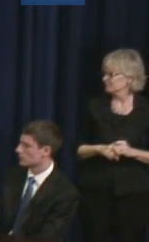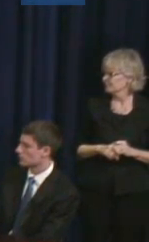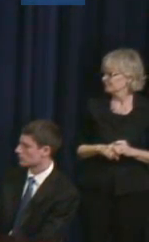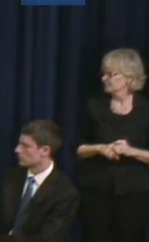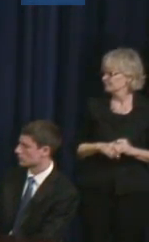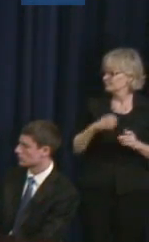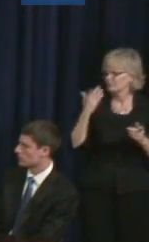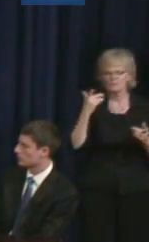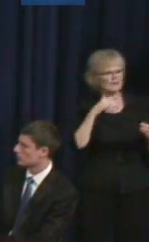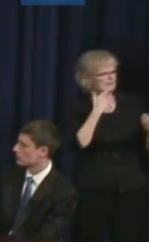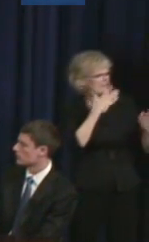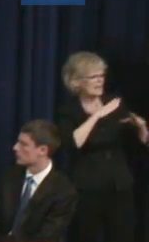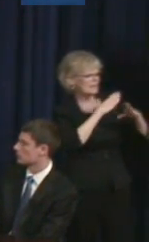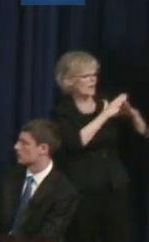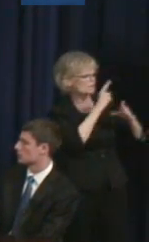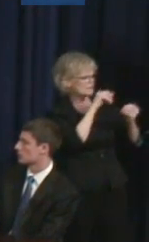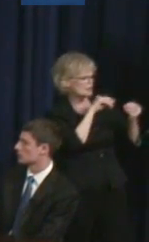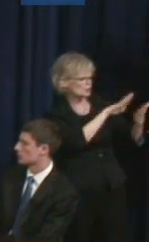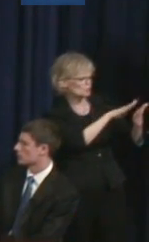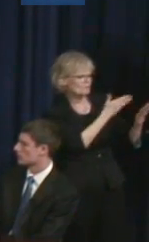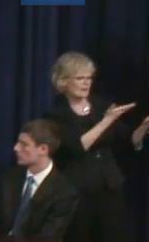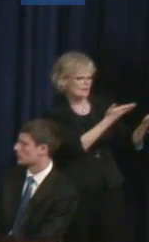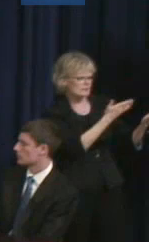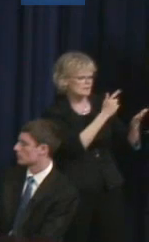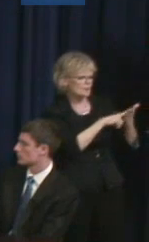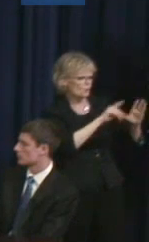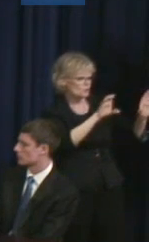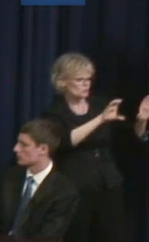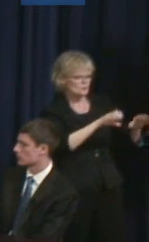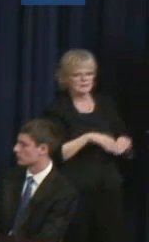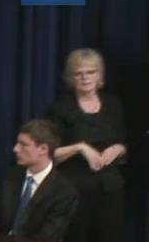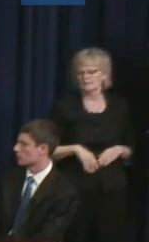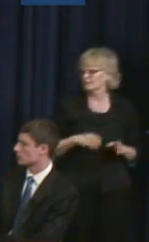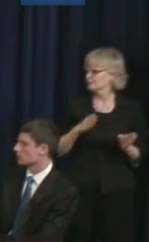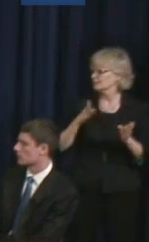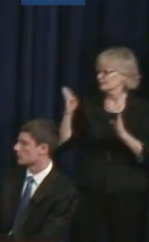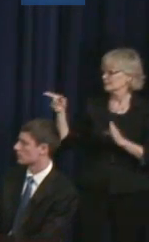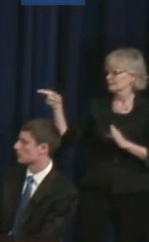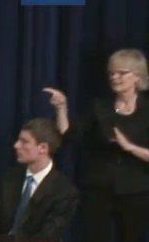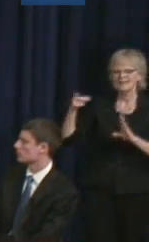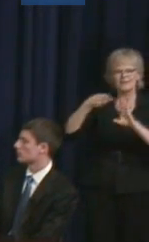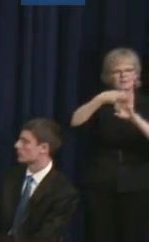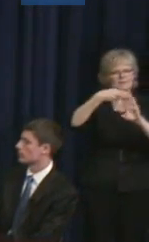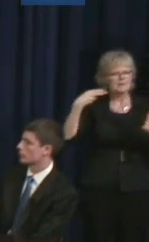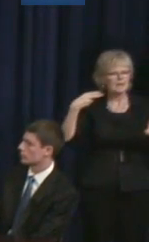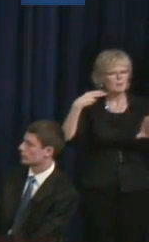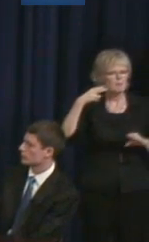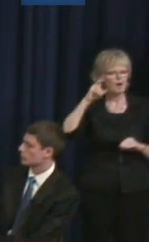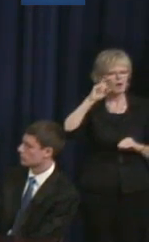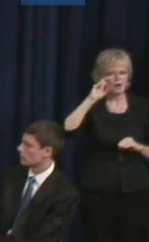you've done of that. Doug Garner: I think that the stigma of disability is